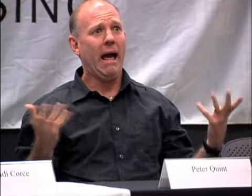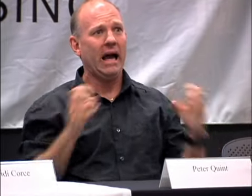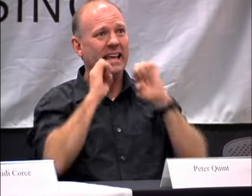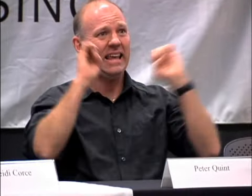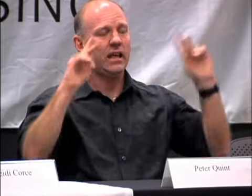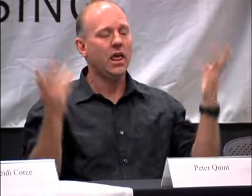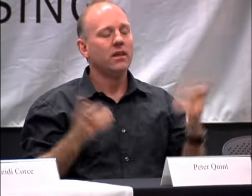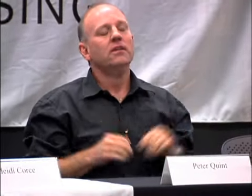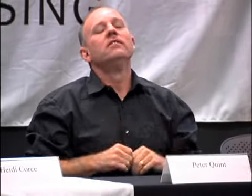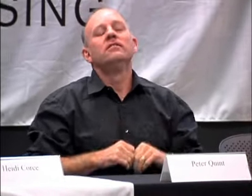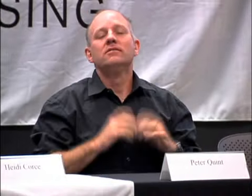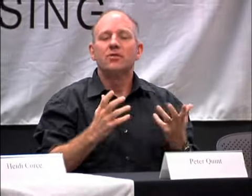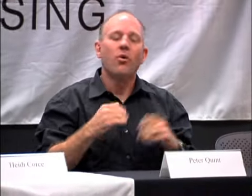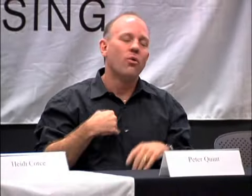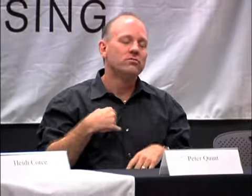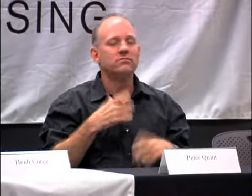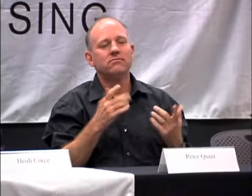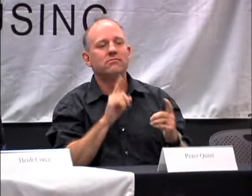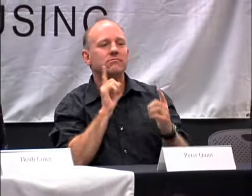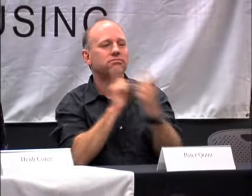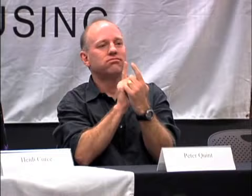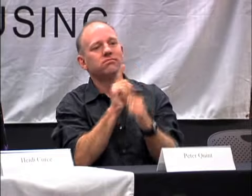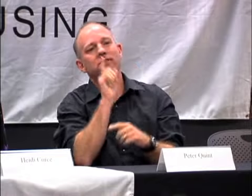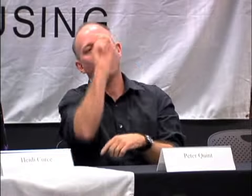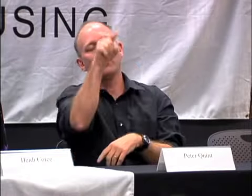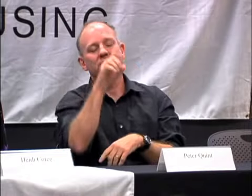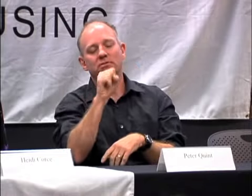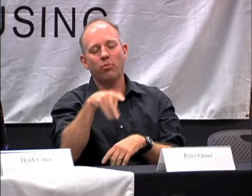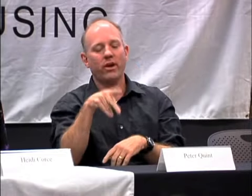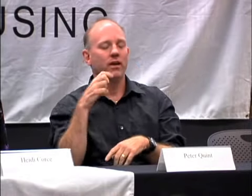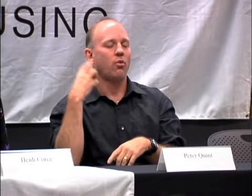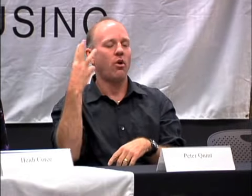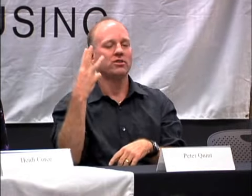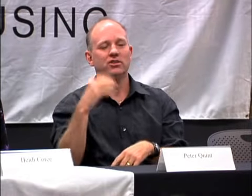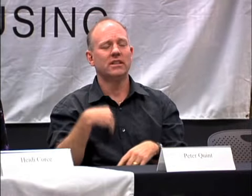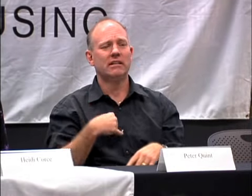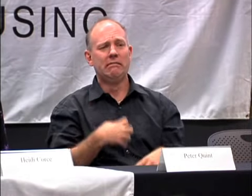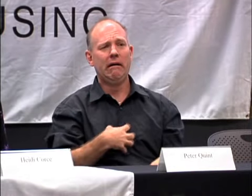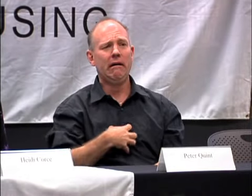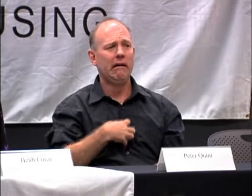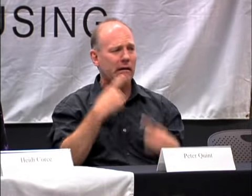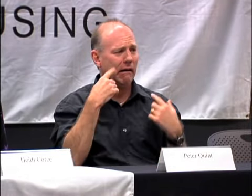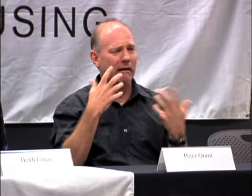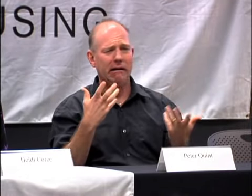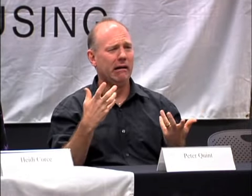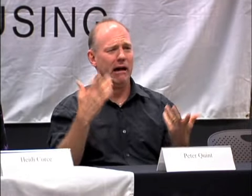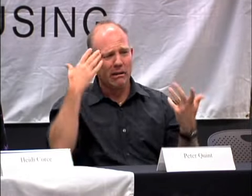GRADUATE. WHAT AM I GOING TO DO? SO I WENT TO SPOKANE, WASHINGTON AND I